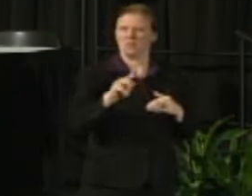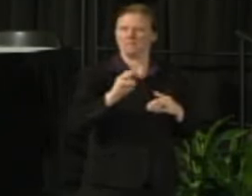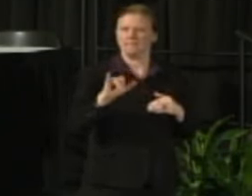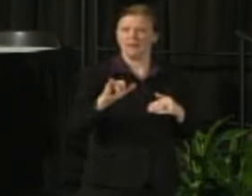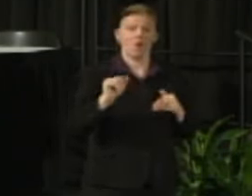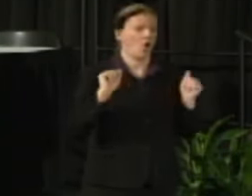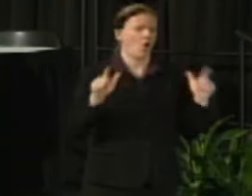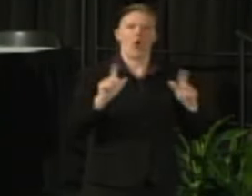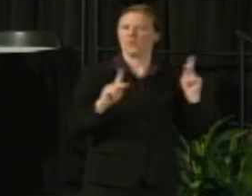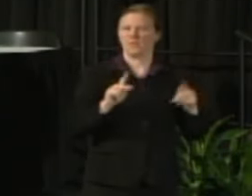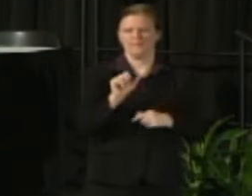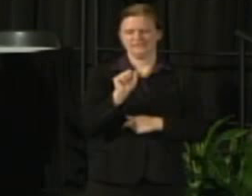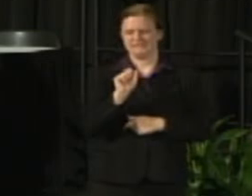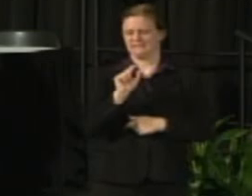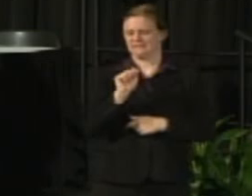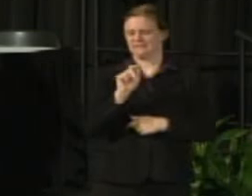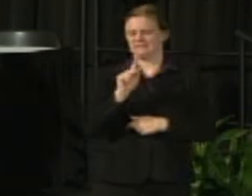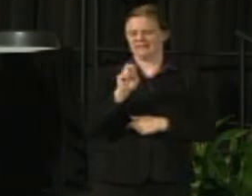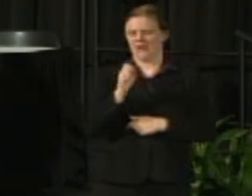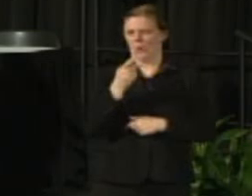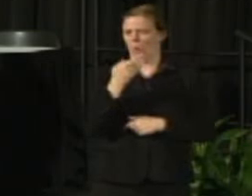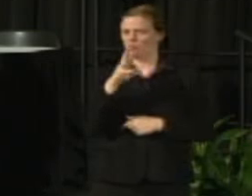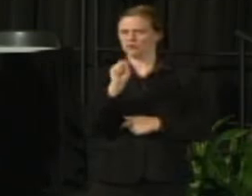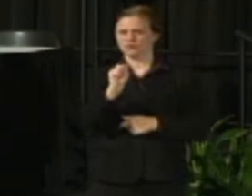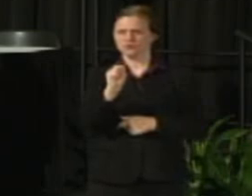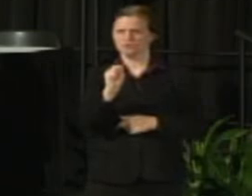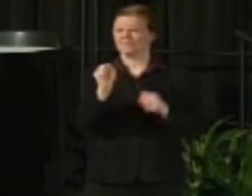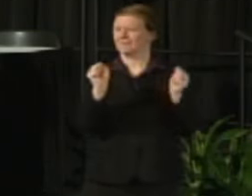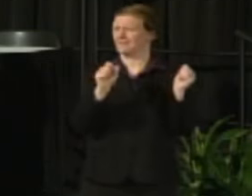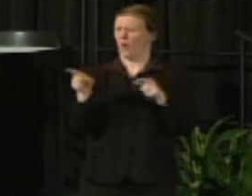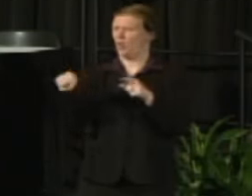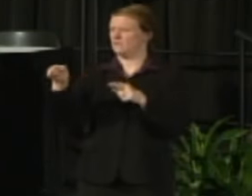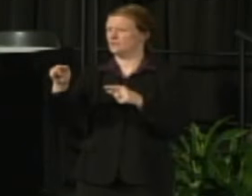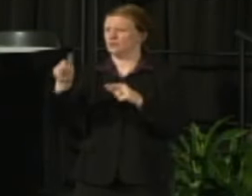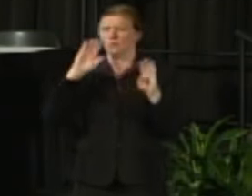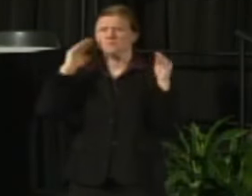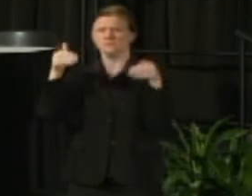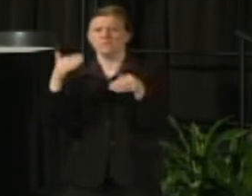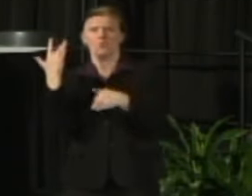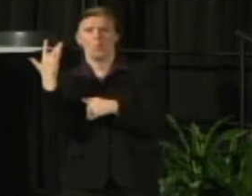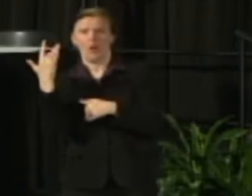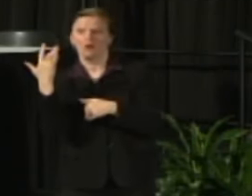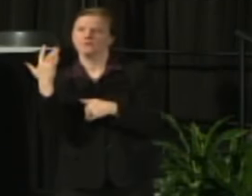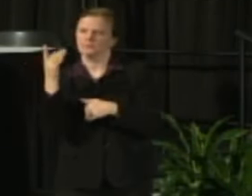Everybody in this room is a target because we need to make sure that you